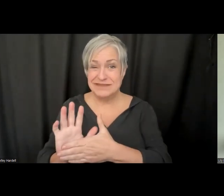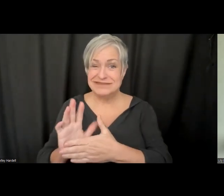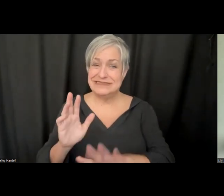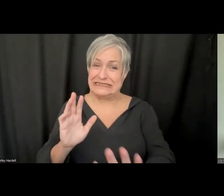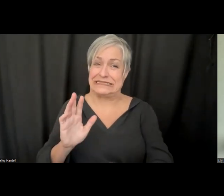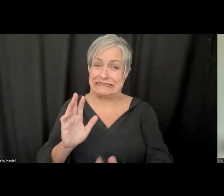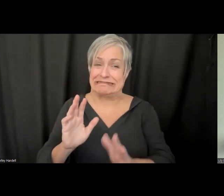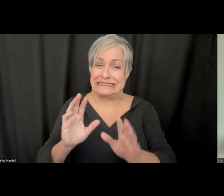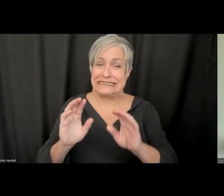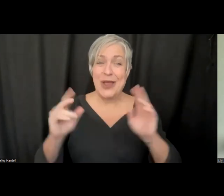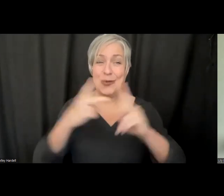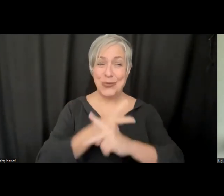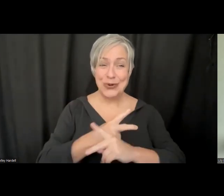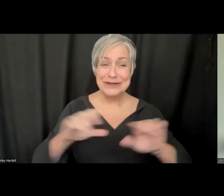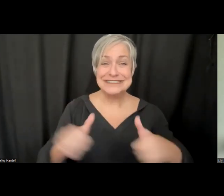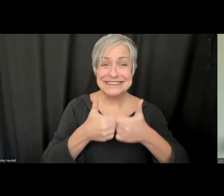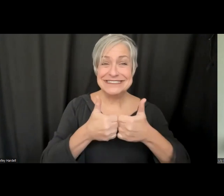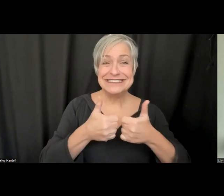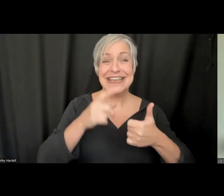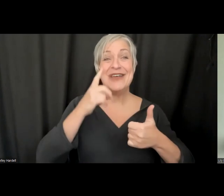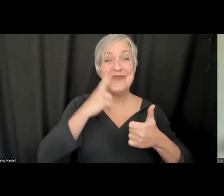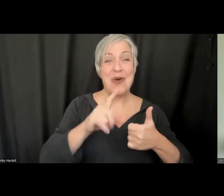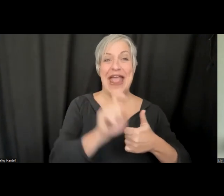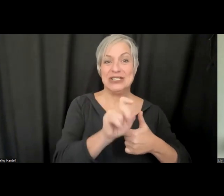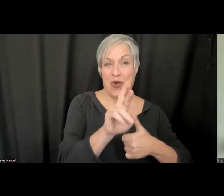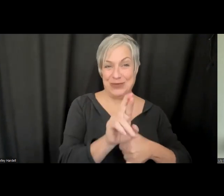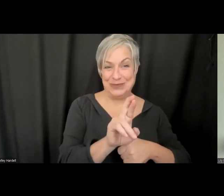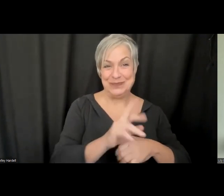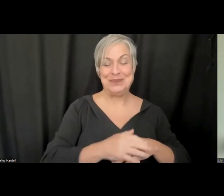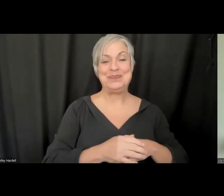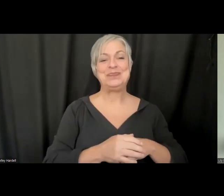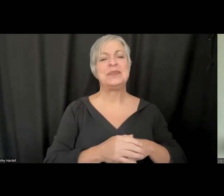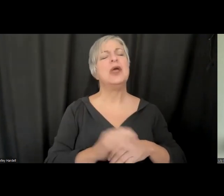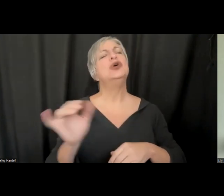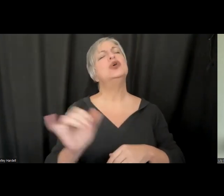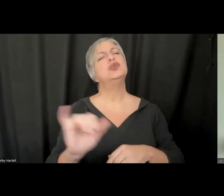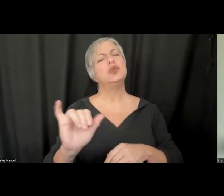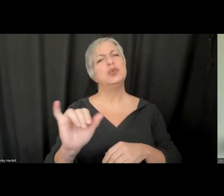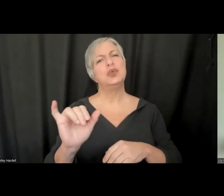a much bigger problem with XR. And then things like color,